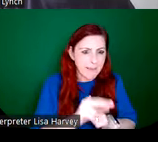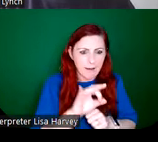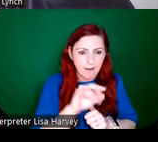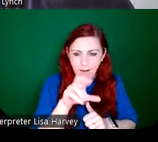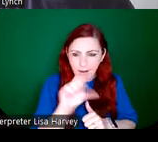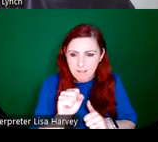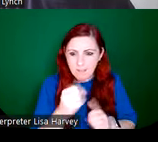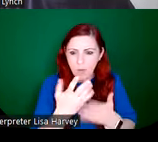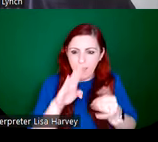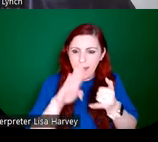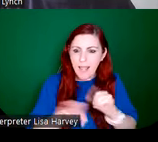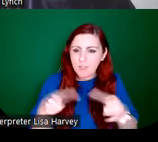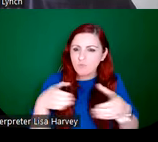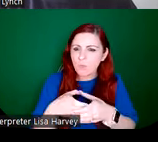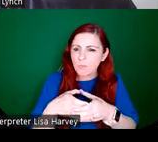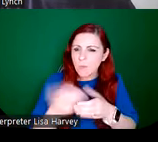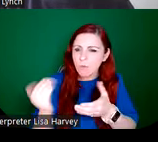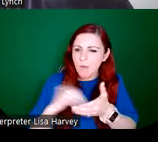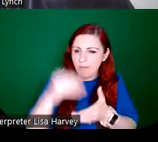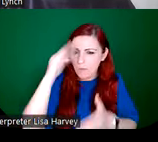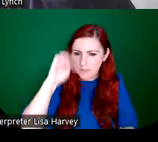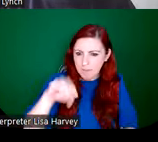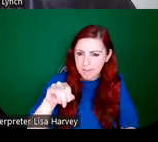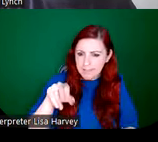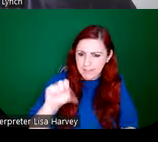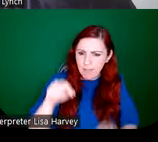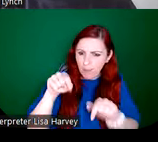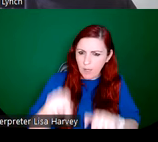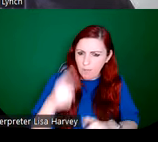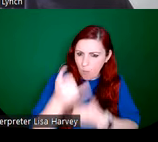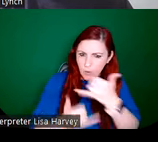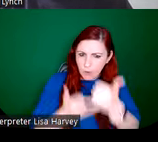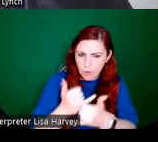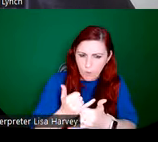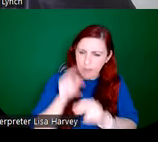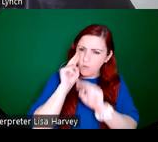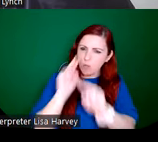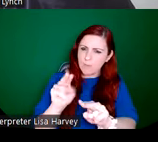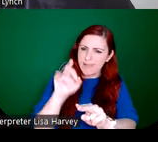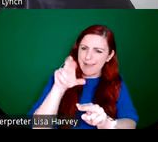group to arrive are known as the Milesians and they were in Ireland for a year when they noticed a glass tower in the middle of the sea. And they immediately